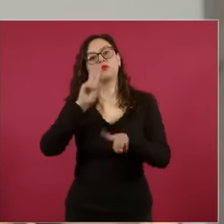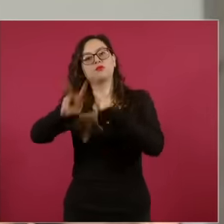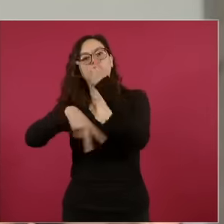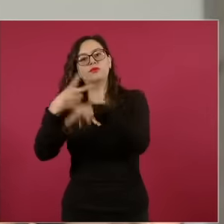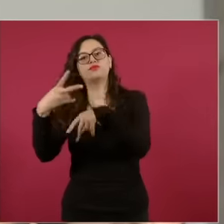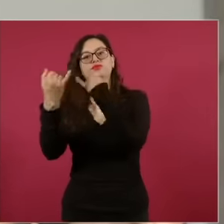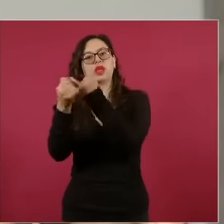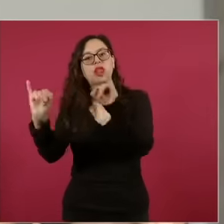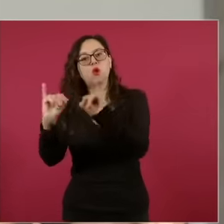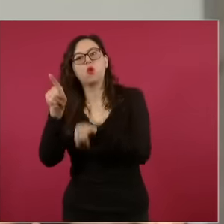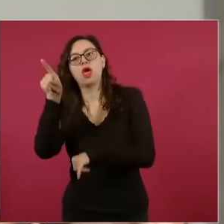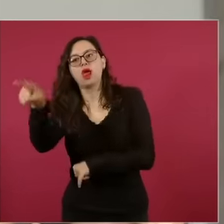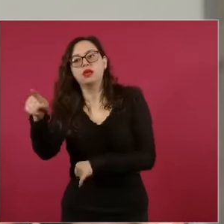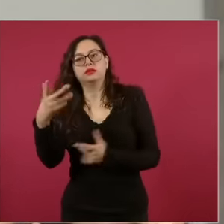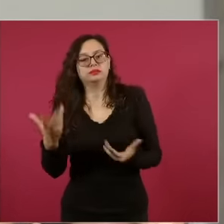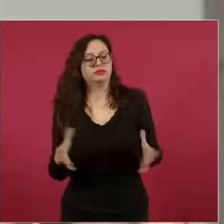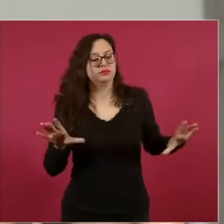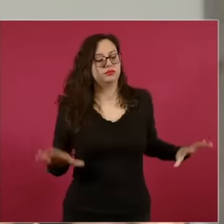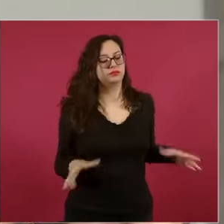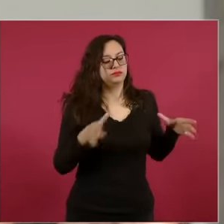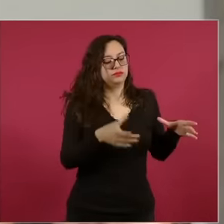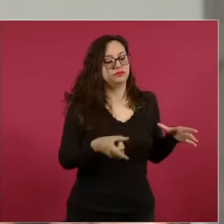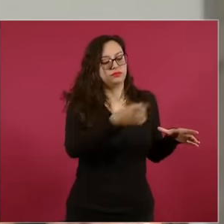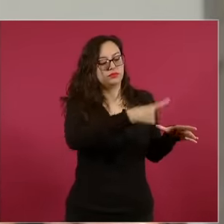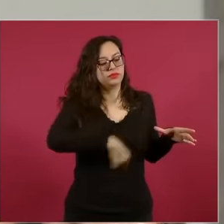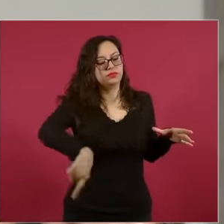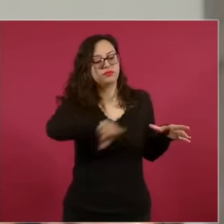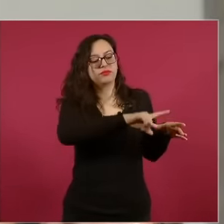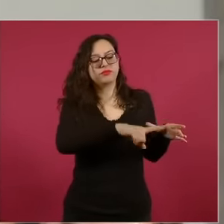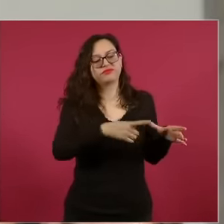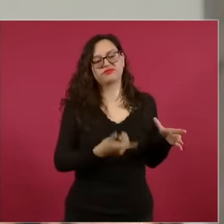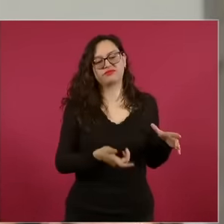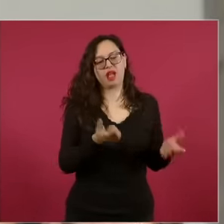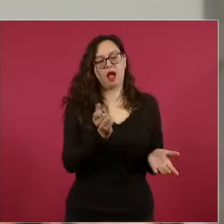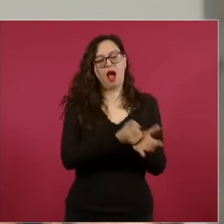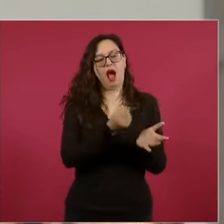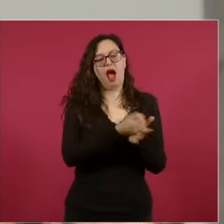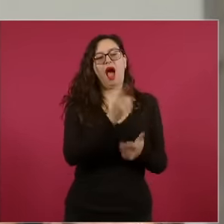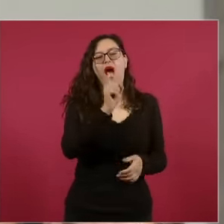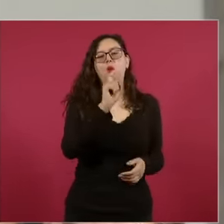the note they are giving is not the rescue of historical memory but rather the incident. President